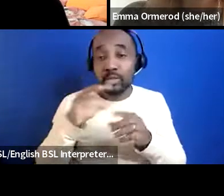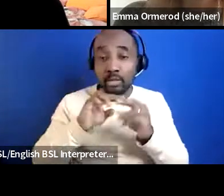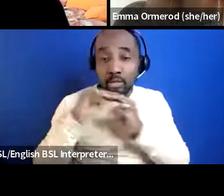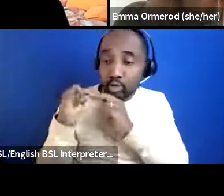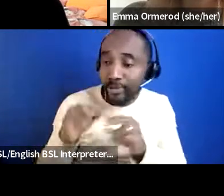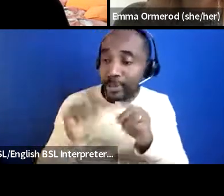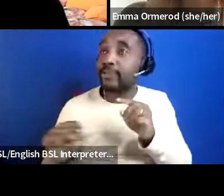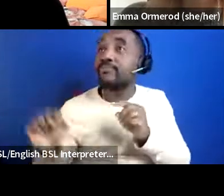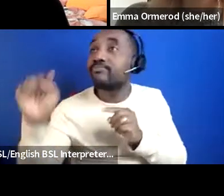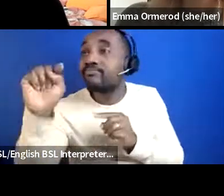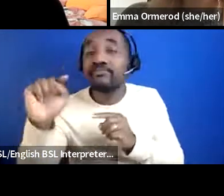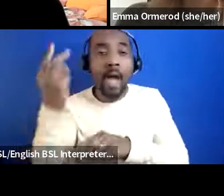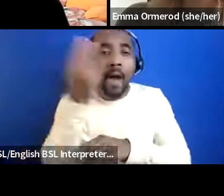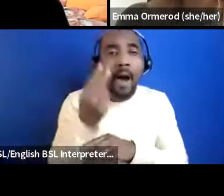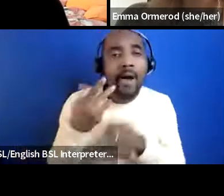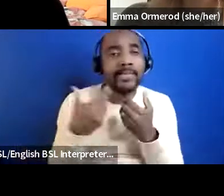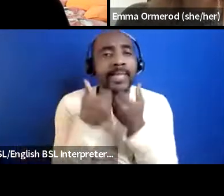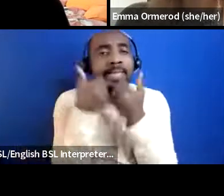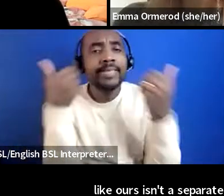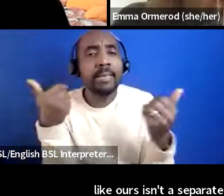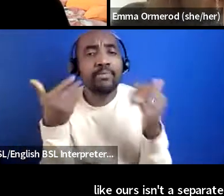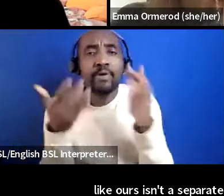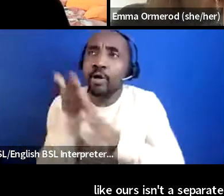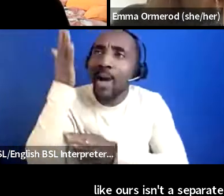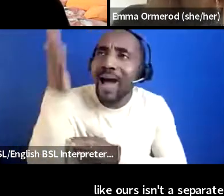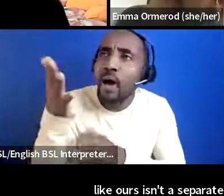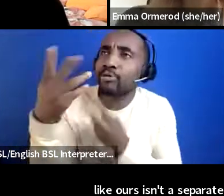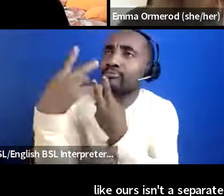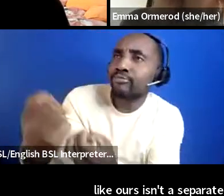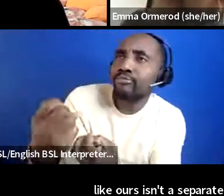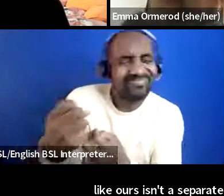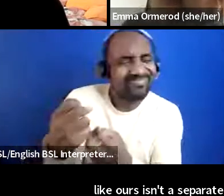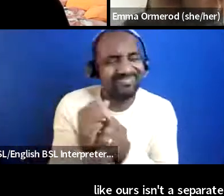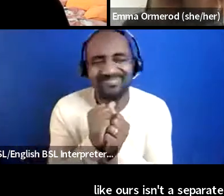you go out and consume and neither is healing maybe there's not as there's not a nation